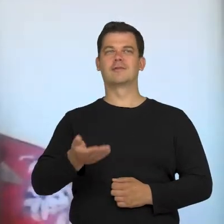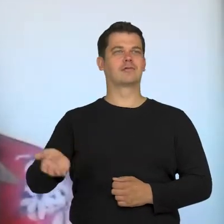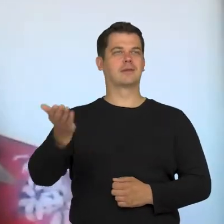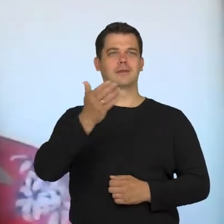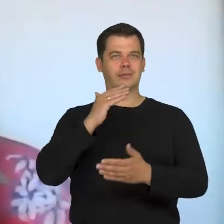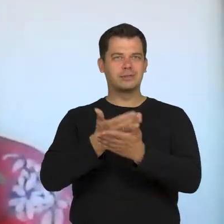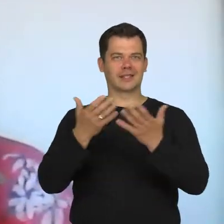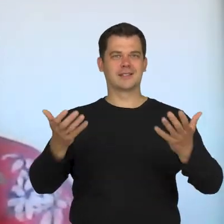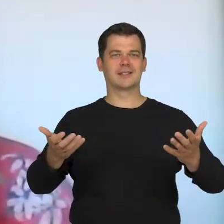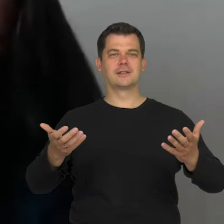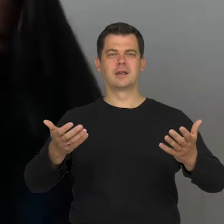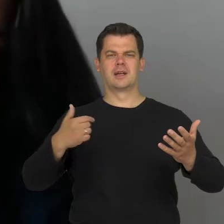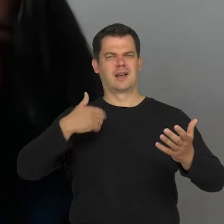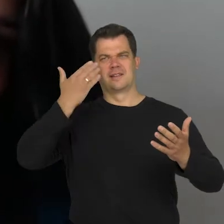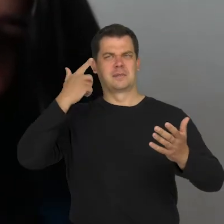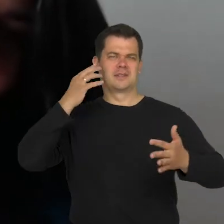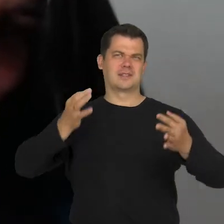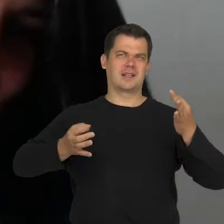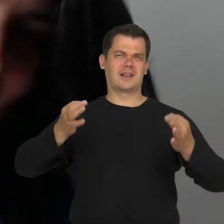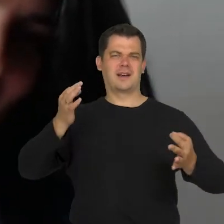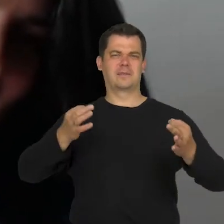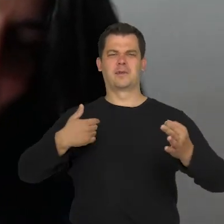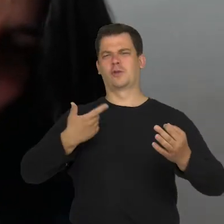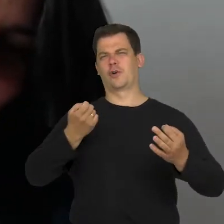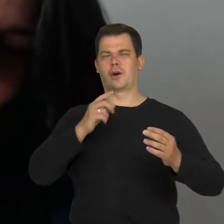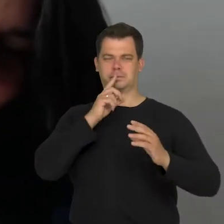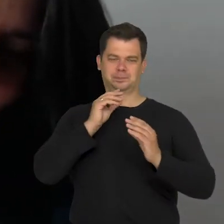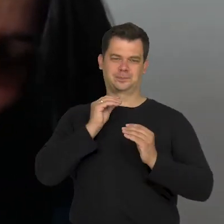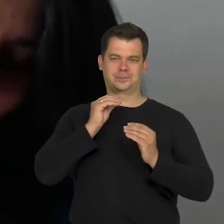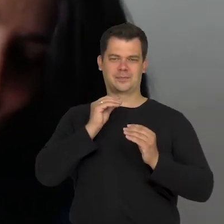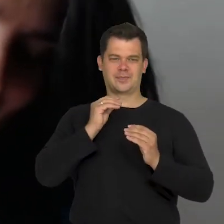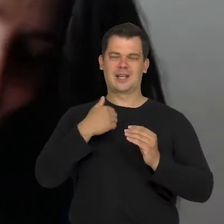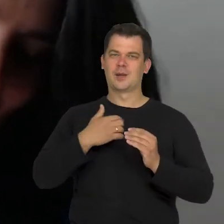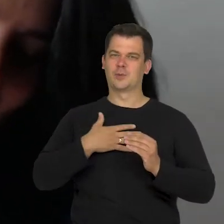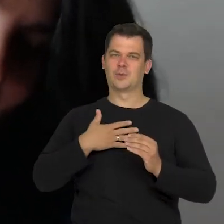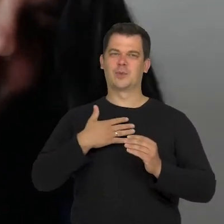I wonder and I stay silent, because I have something that Robert mentioned